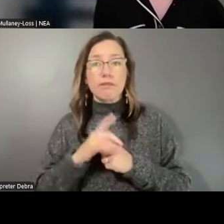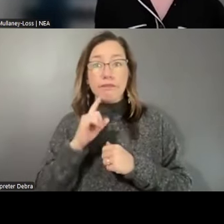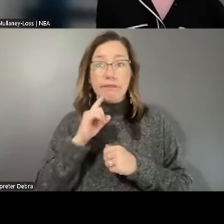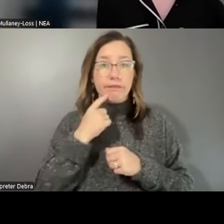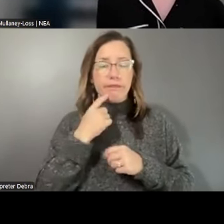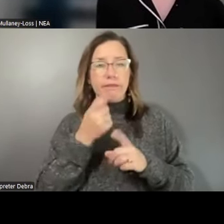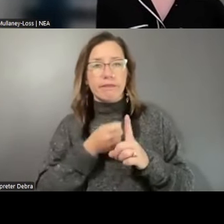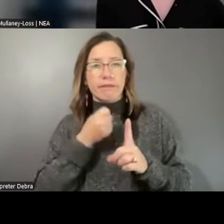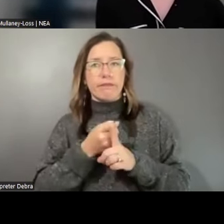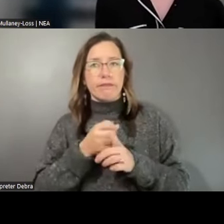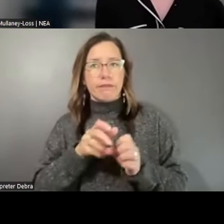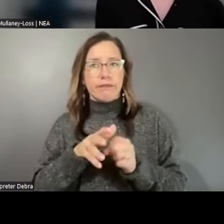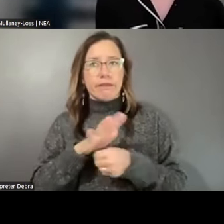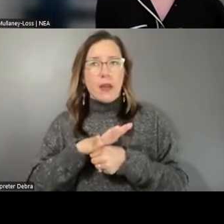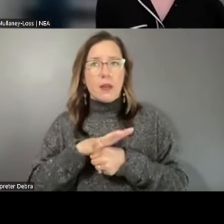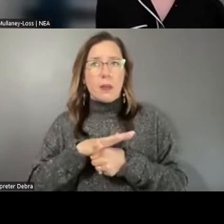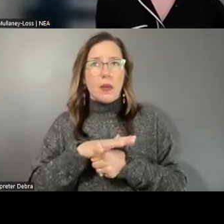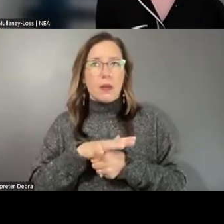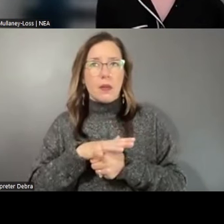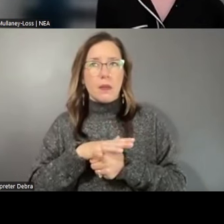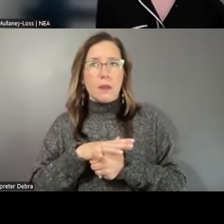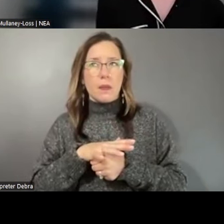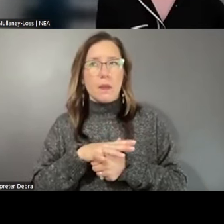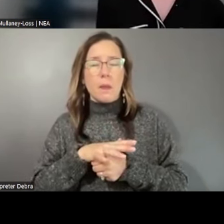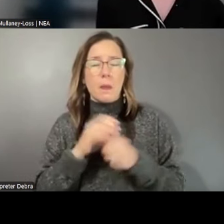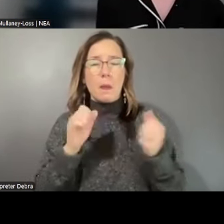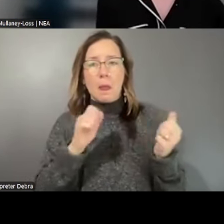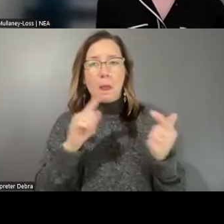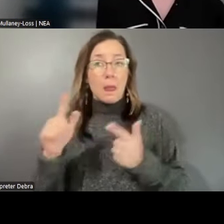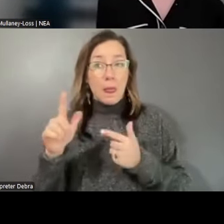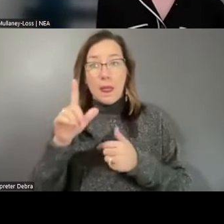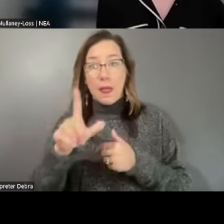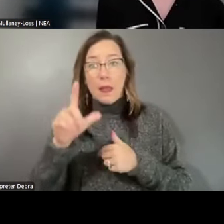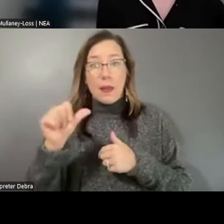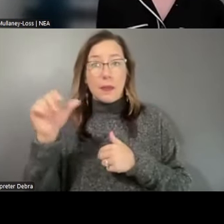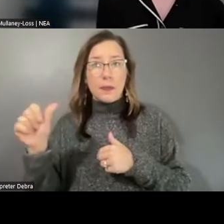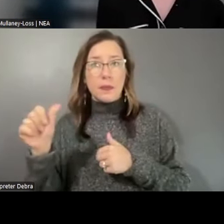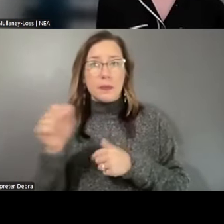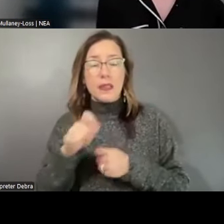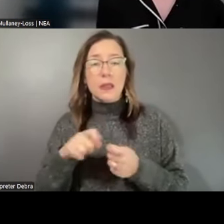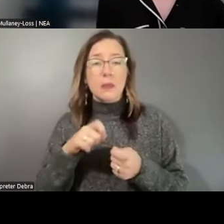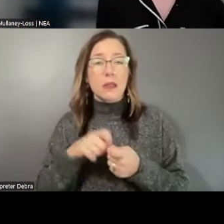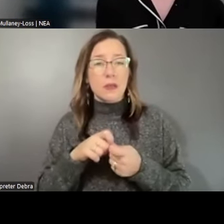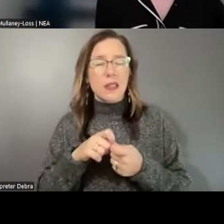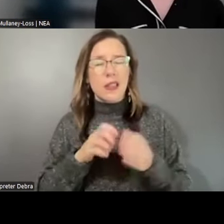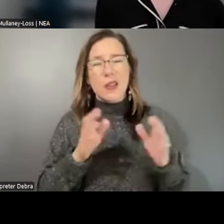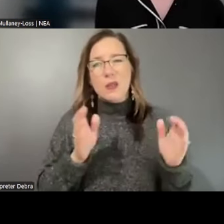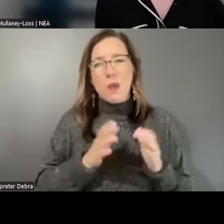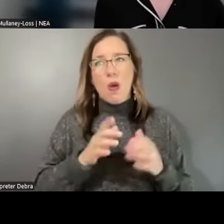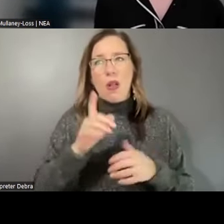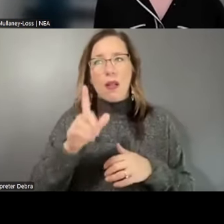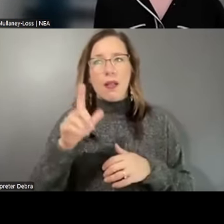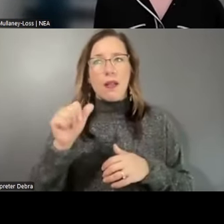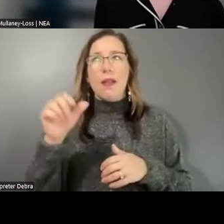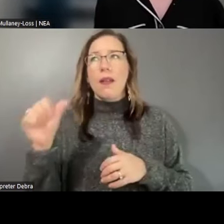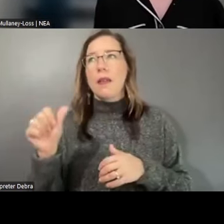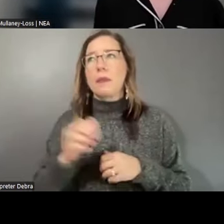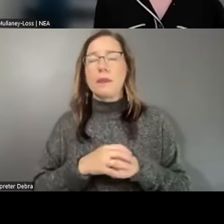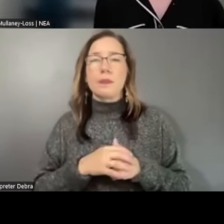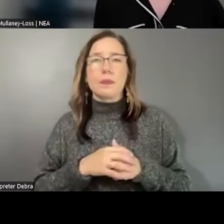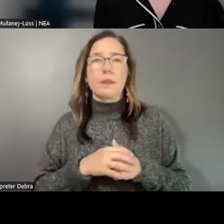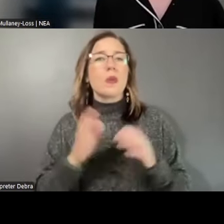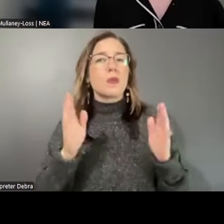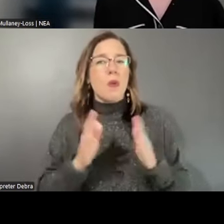pandemic has had on all LAAs, but particularly on smaller LAAs. So smaller LAAs often operate